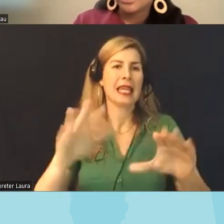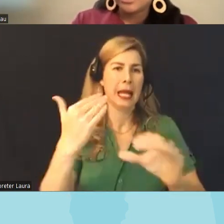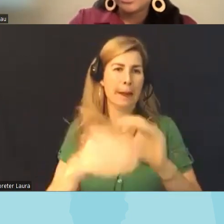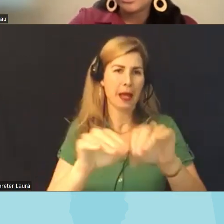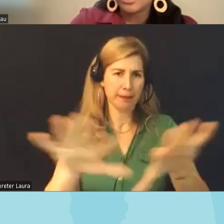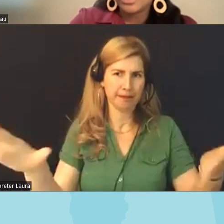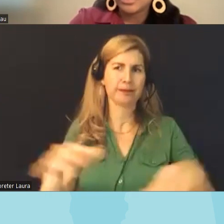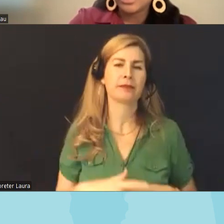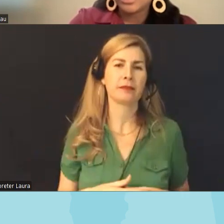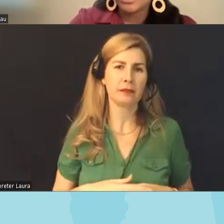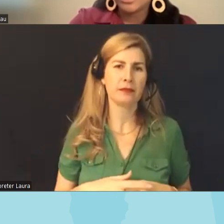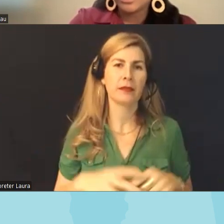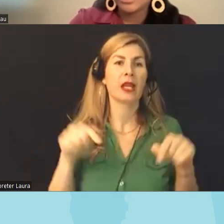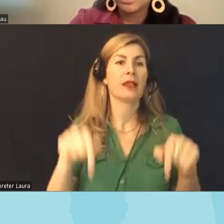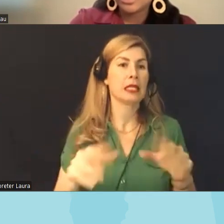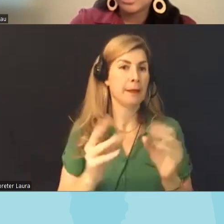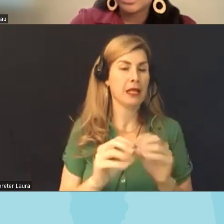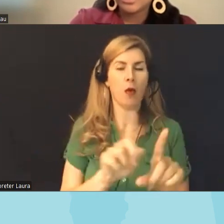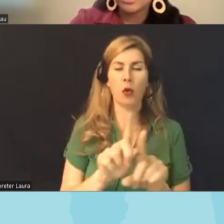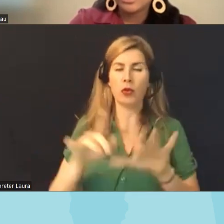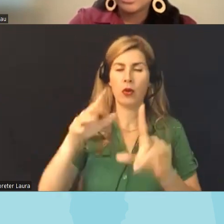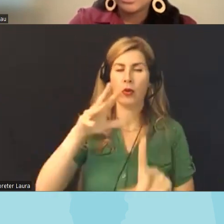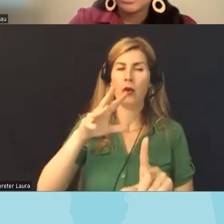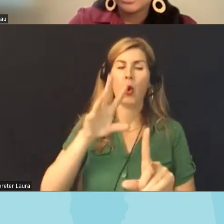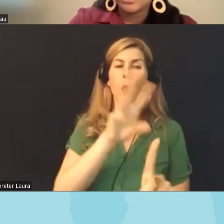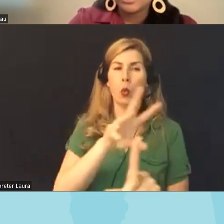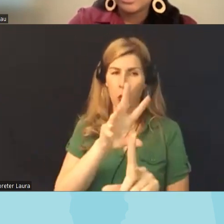the beginning that this is being recorded and so it will be um also posted afterwards if you